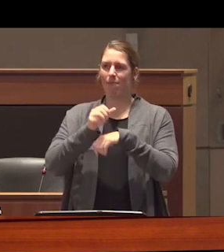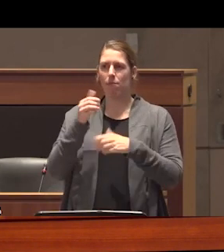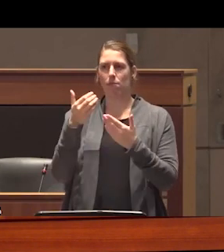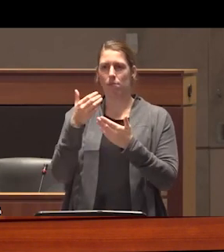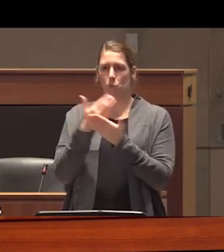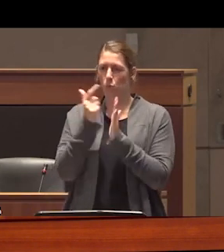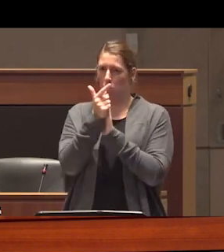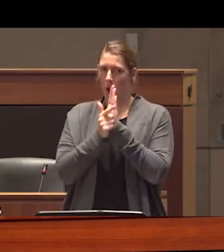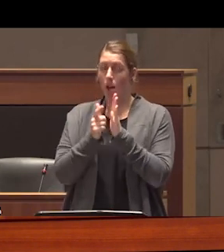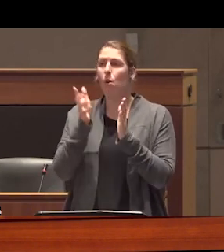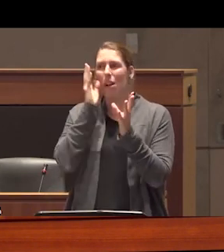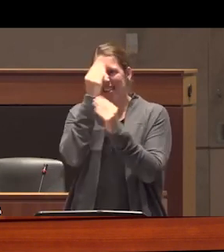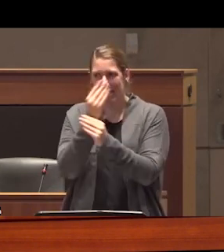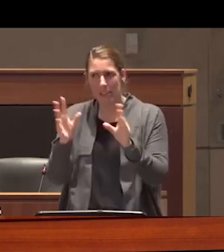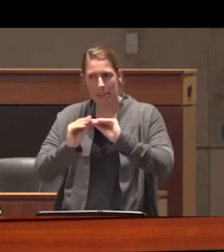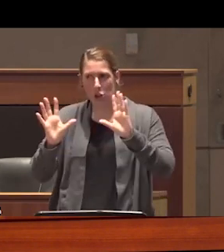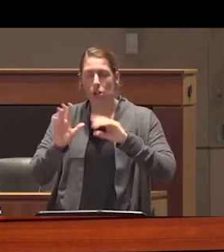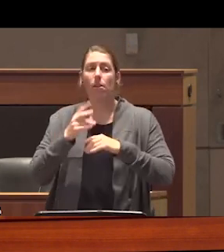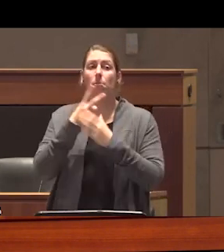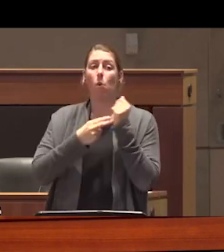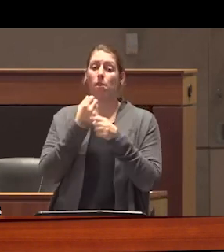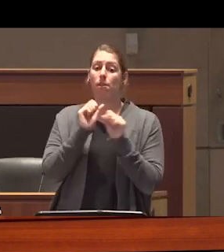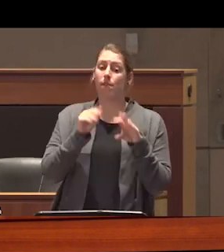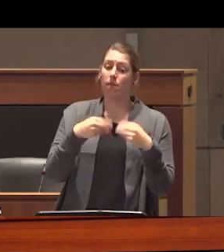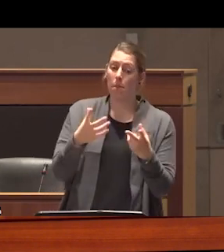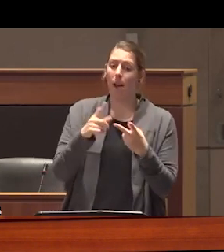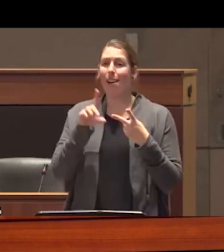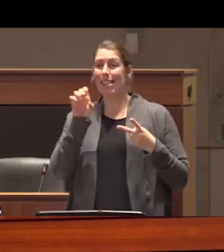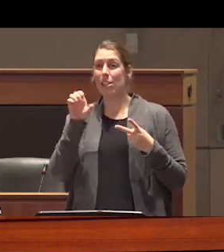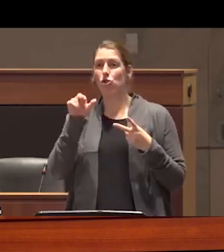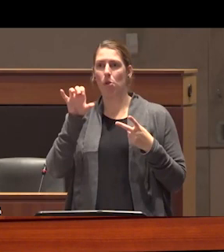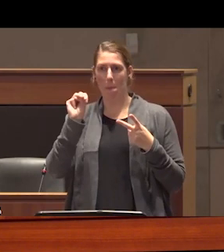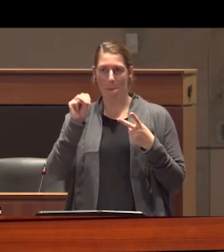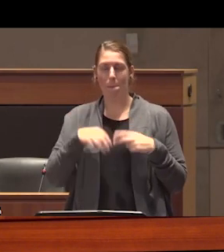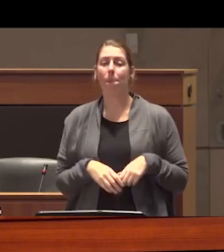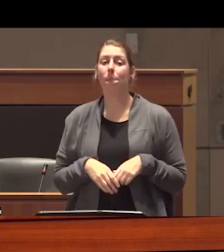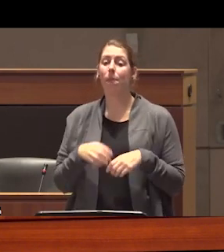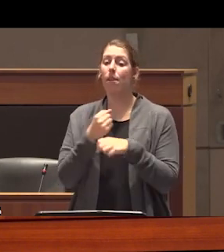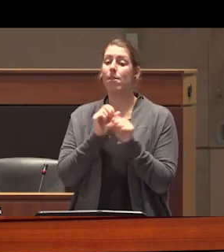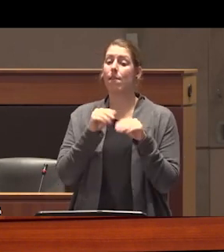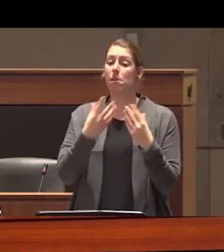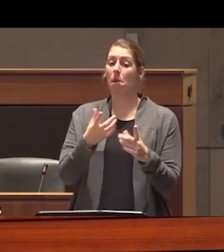really clear and pragmatic about both safe Supply and drim safe Supply is sometimes sold on the